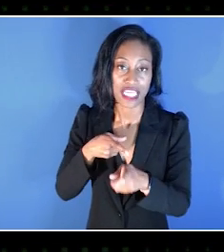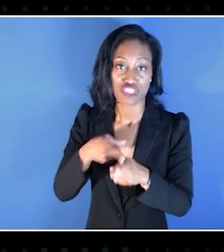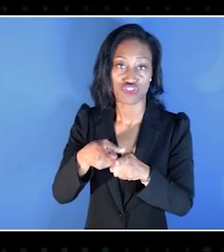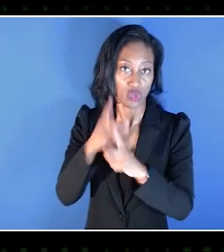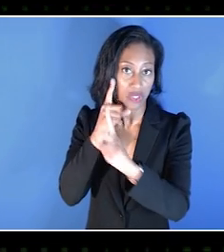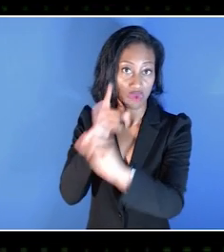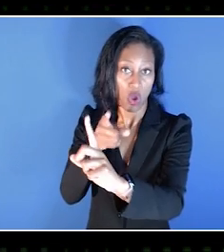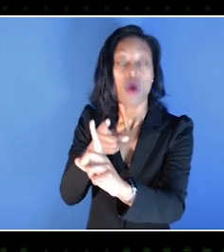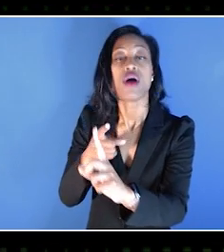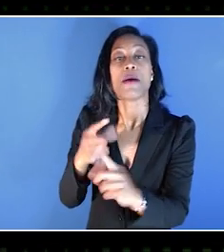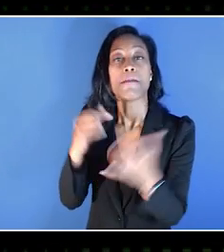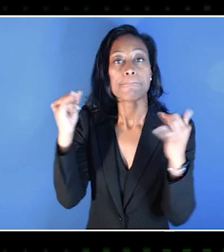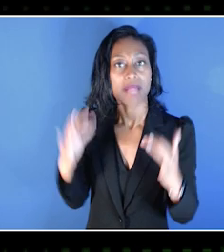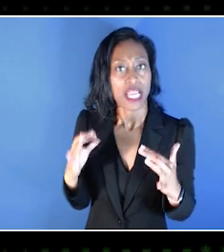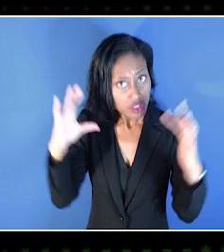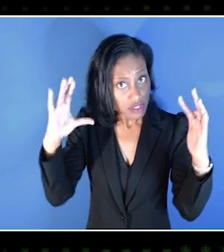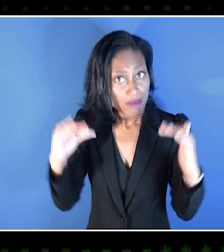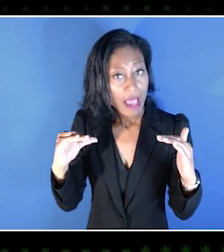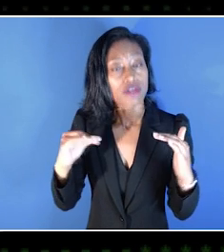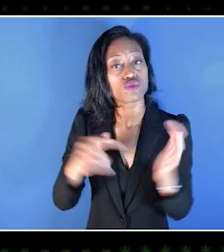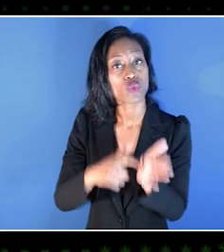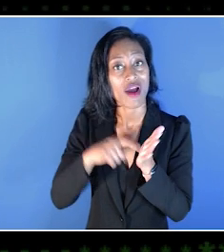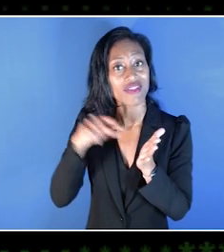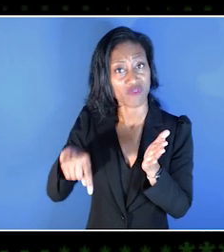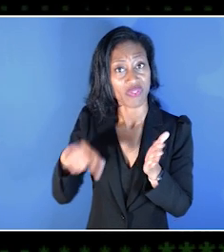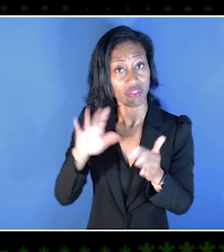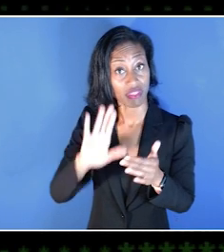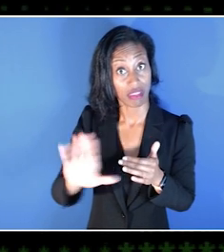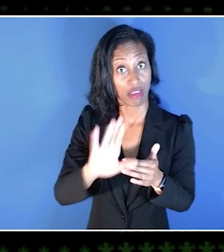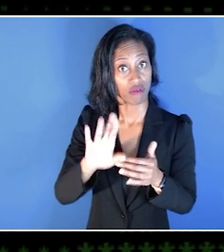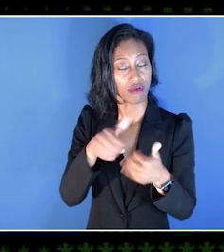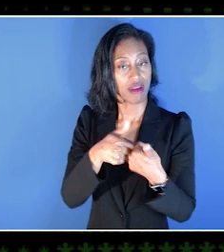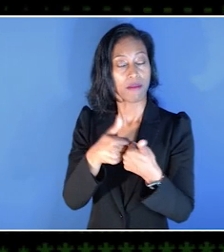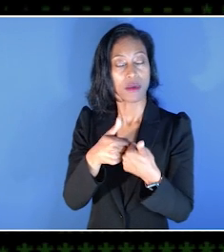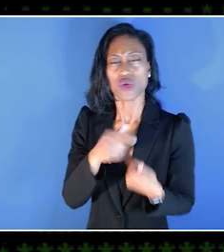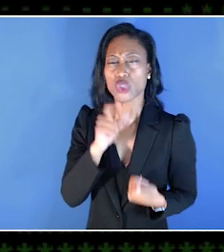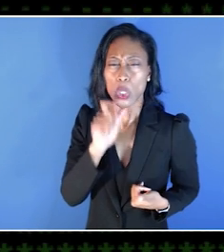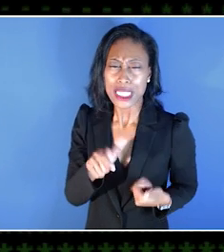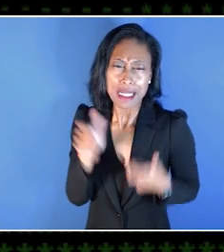and players are starting to expect these kind of features in the game. You don't need a huge team